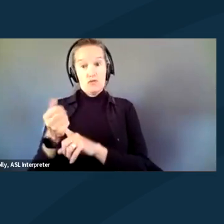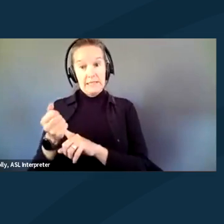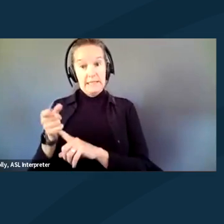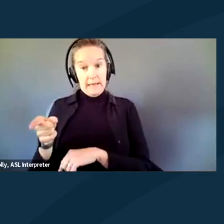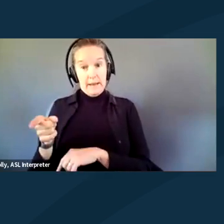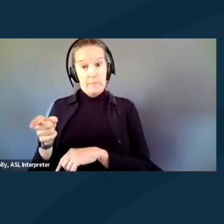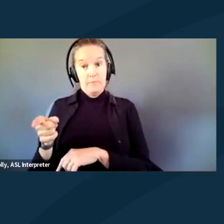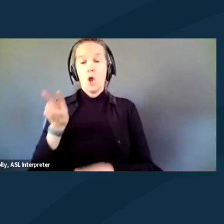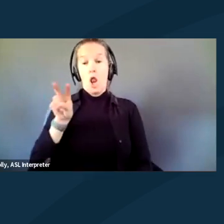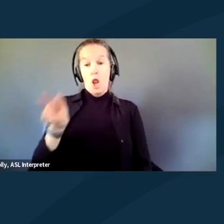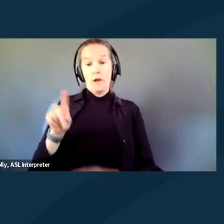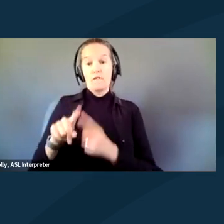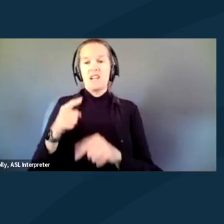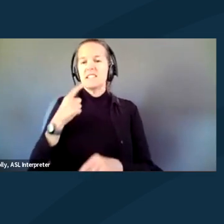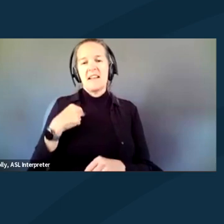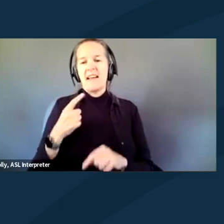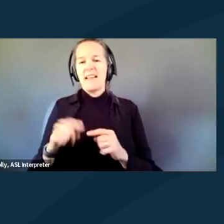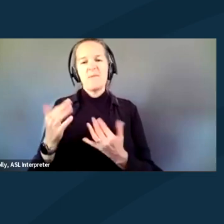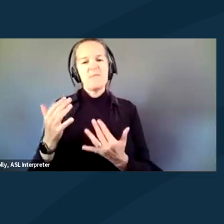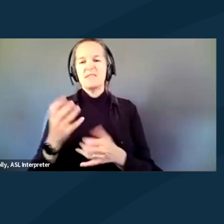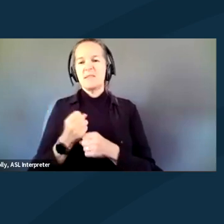looked at my friend and said, "I can't wait to get my hands on you."